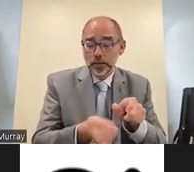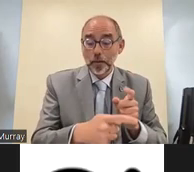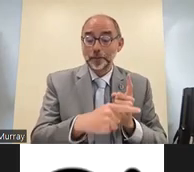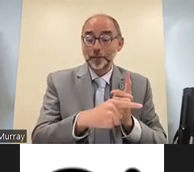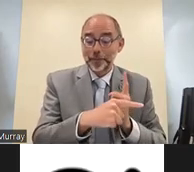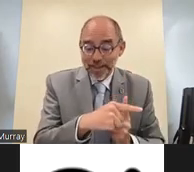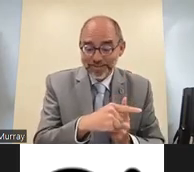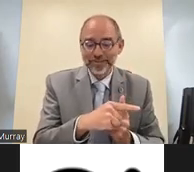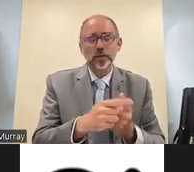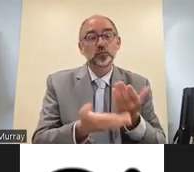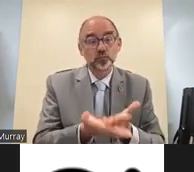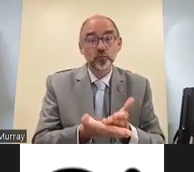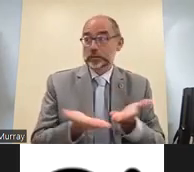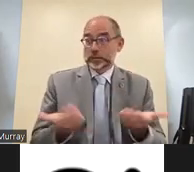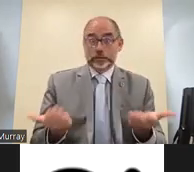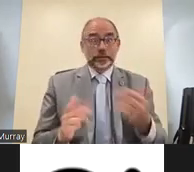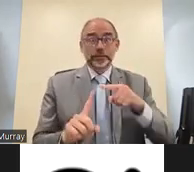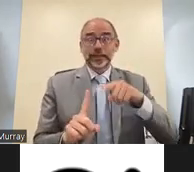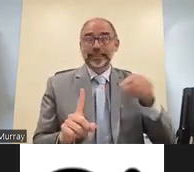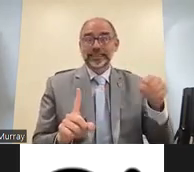national governments they're able to not only provide materials